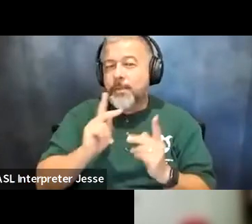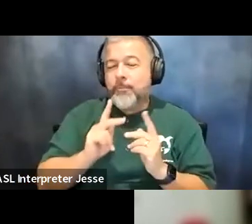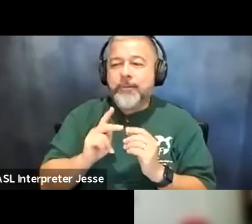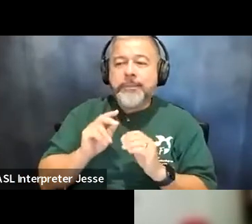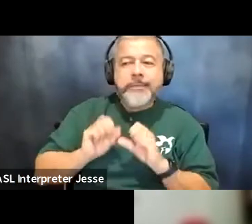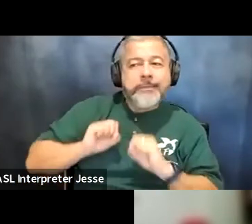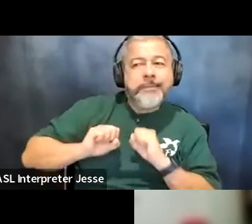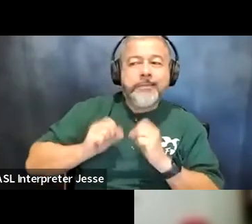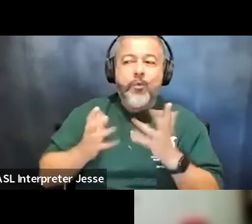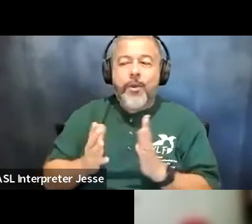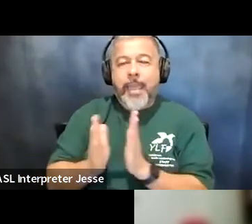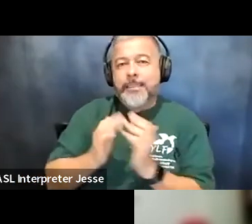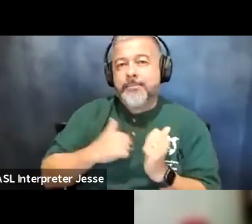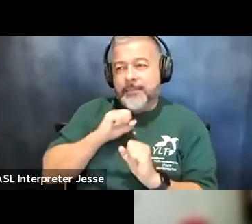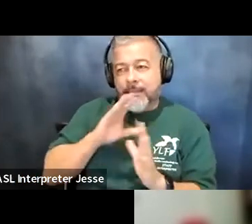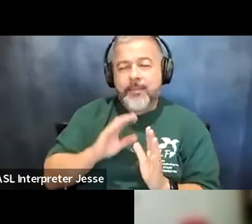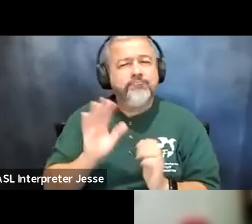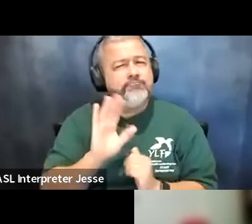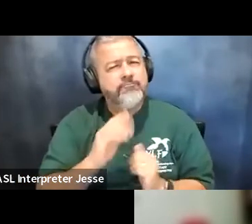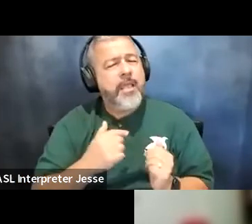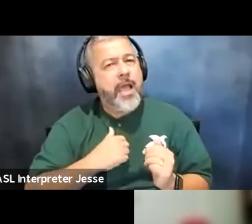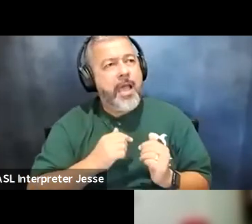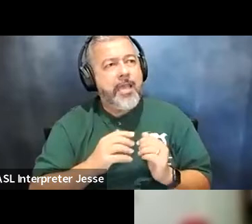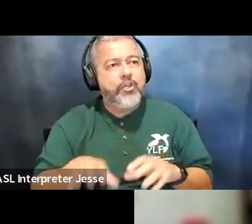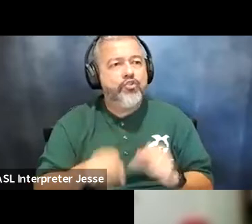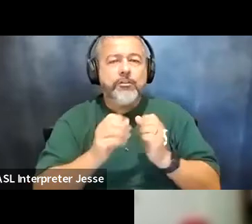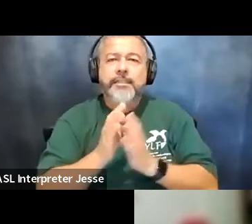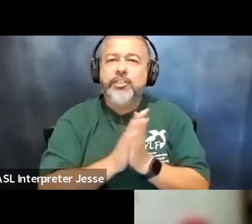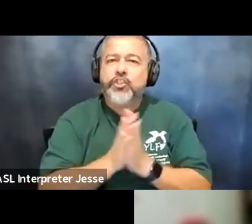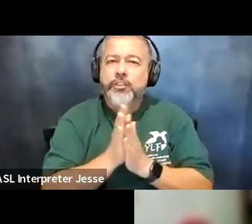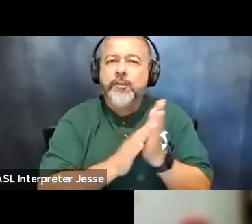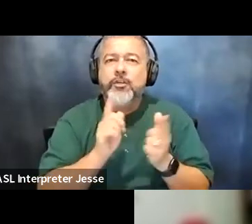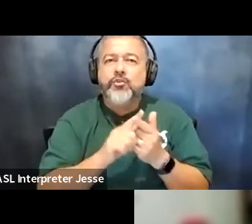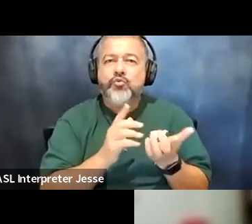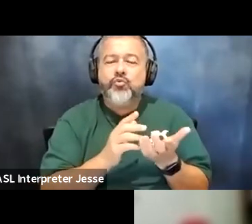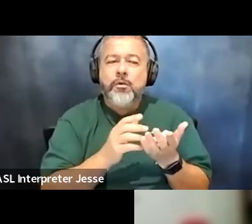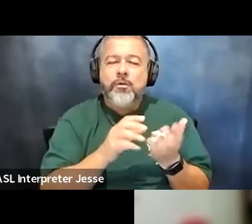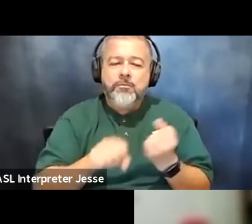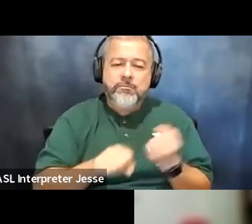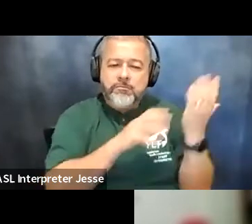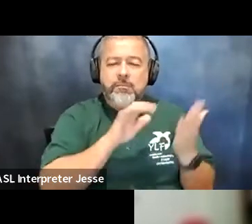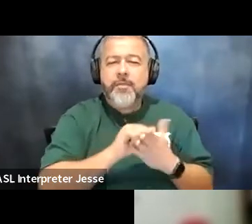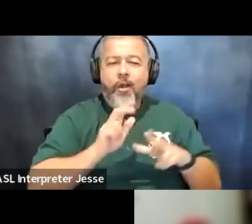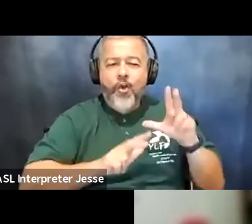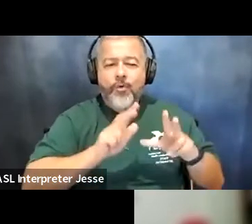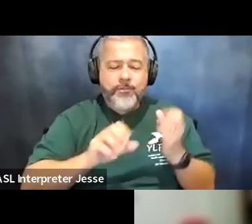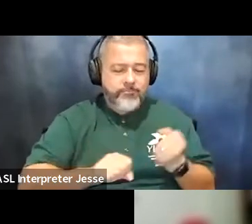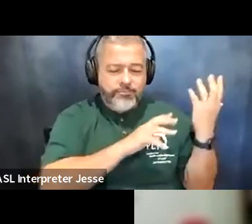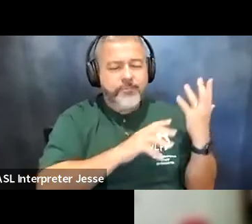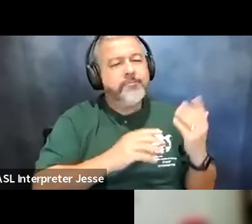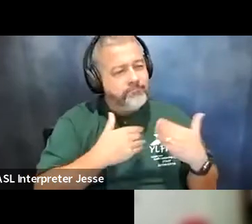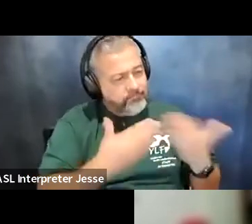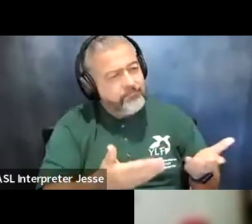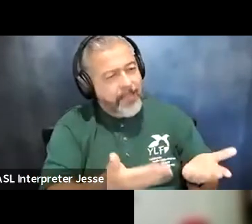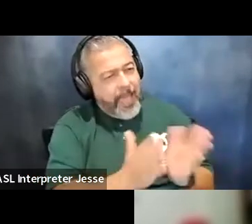initiative of nipping that in the butt so that when i came into class the first day